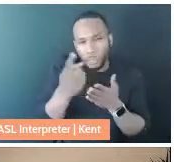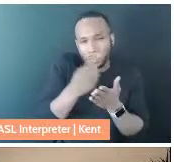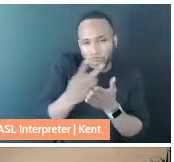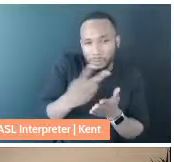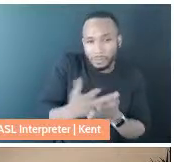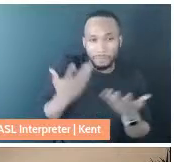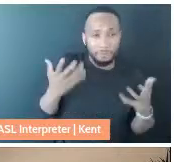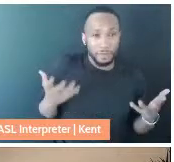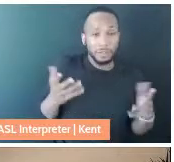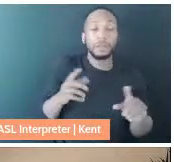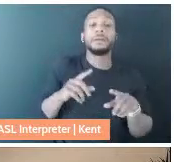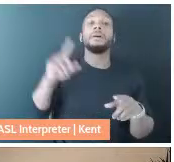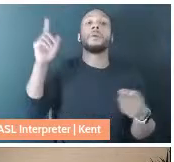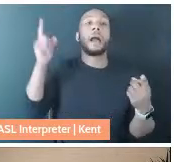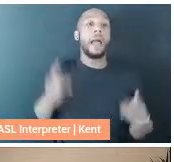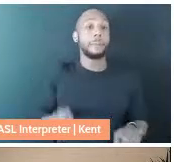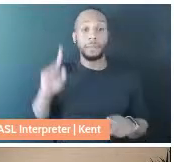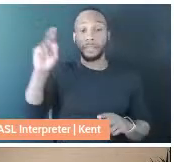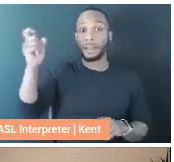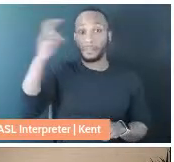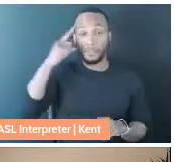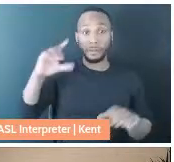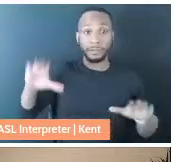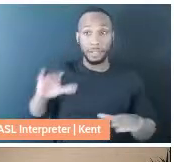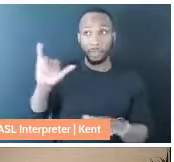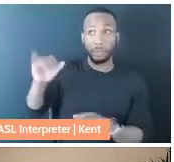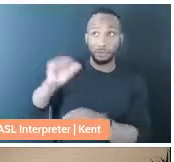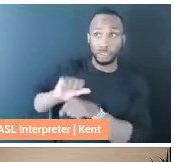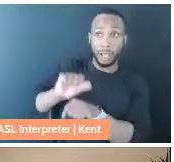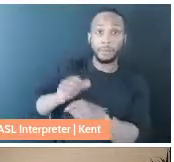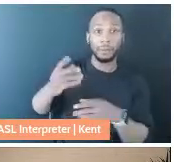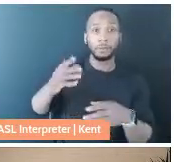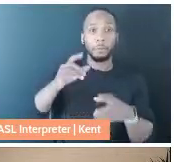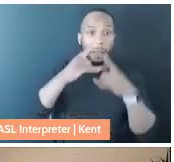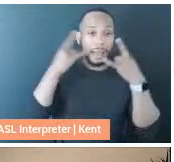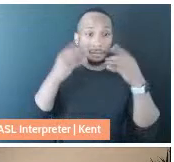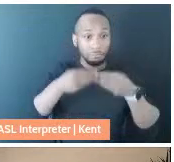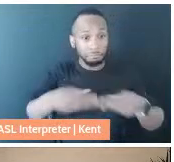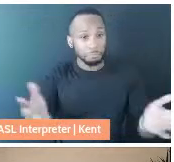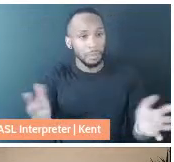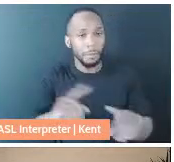government did their job and distribute masks to everybody, and we know that's not what happened.